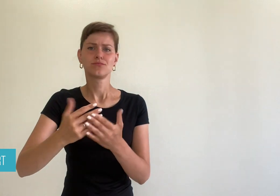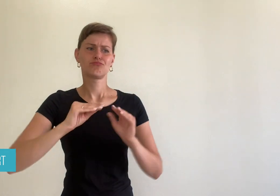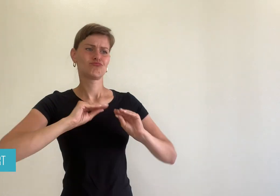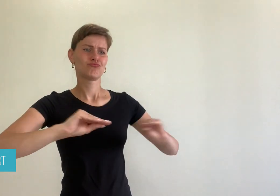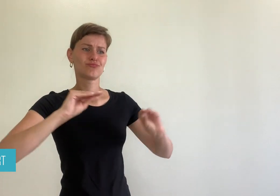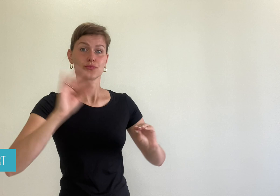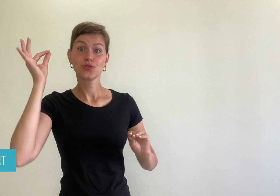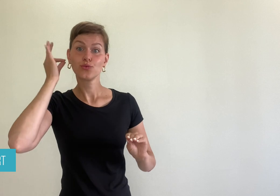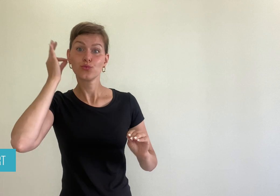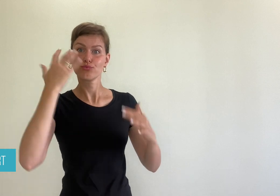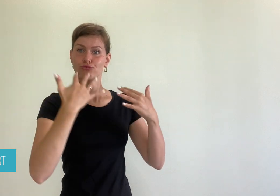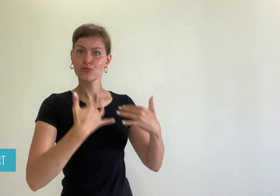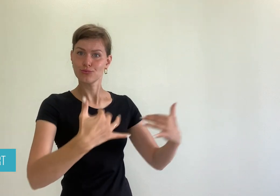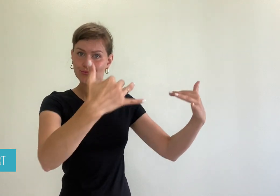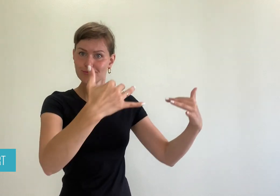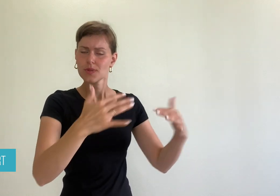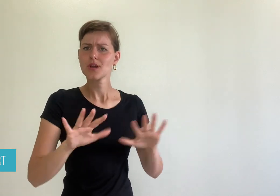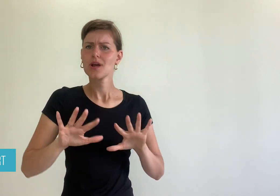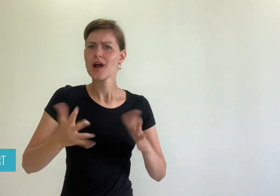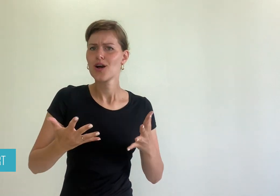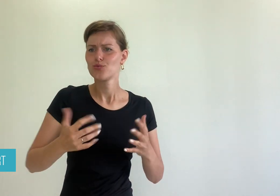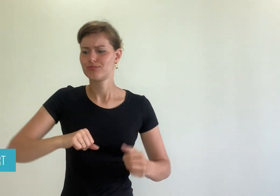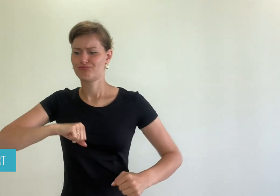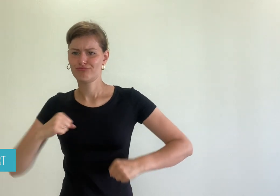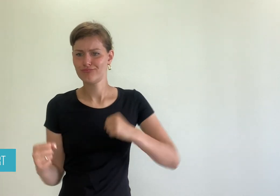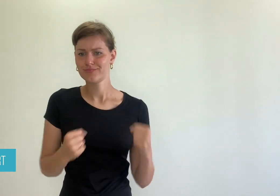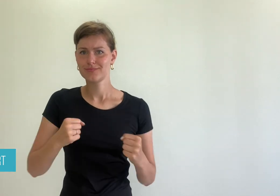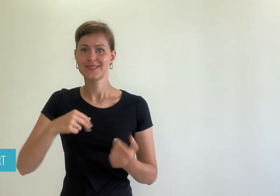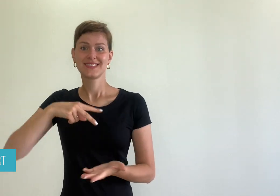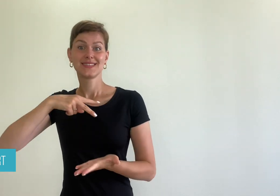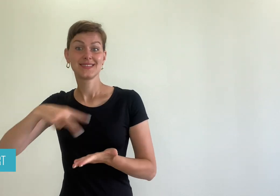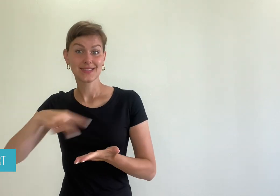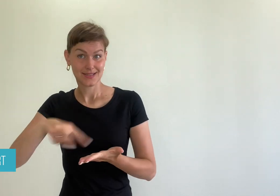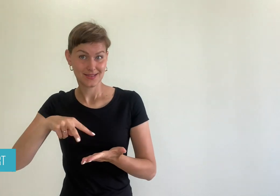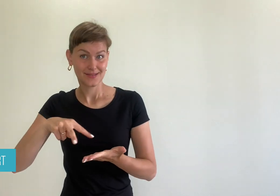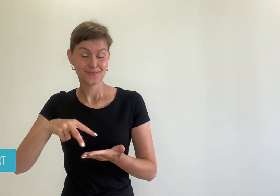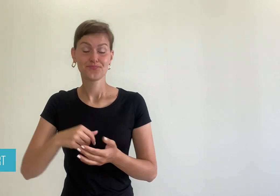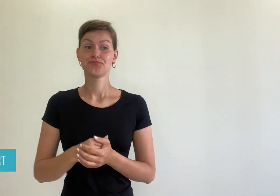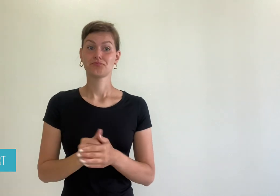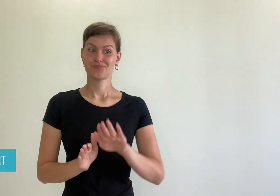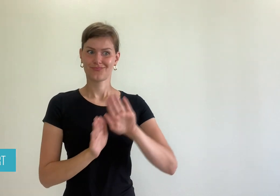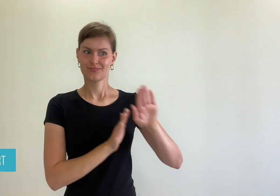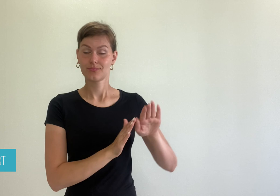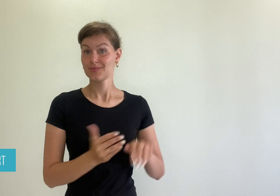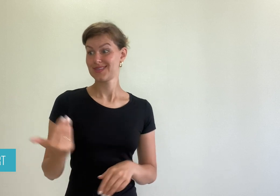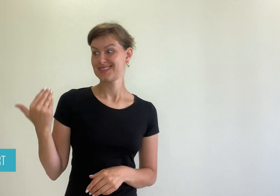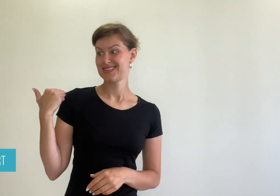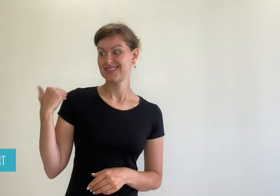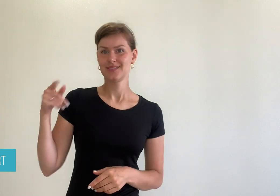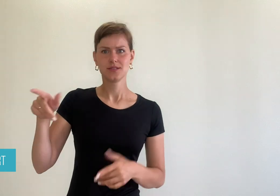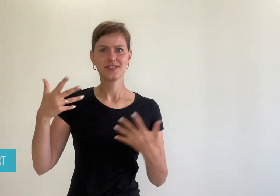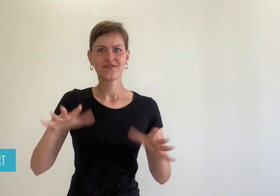and he also teaches dance to hearing people. He recently